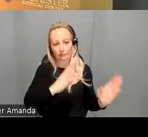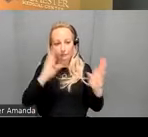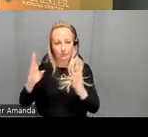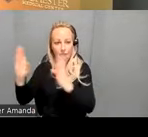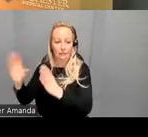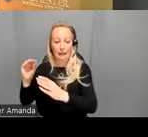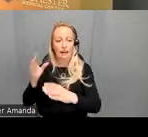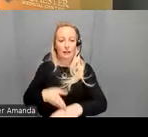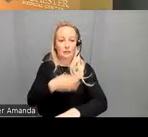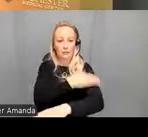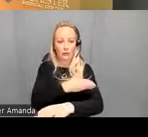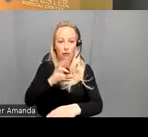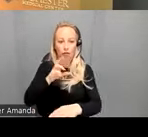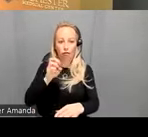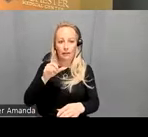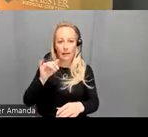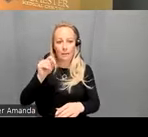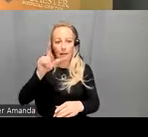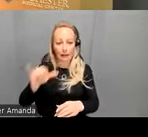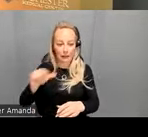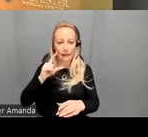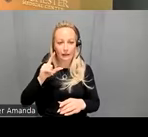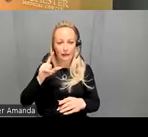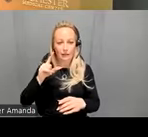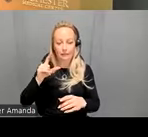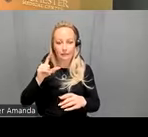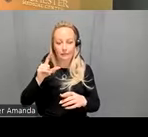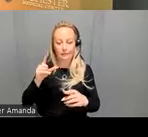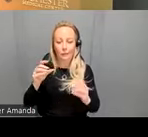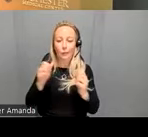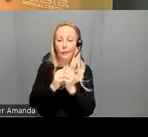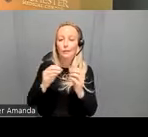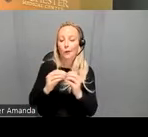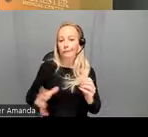of this biomarker by using more sophisticated uh Methods at the acquisition stage called mul multi